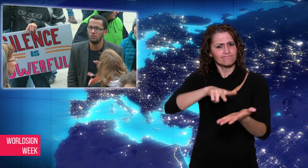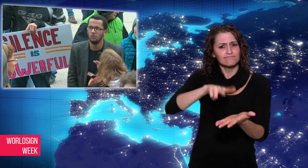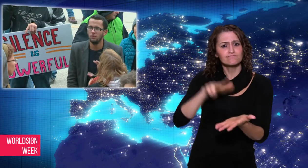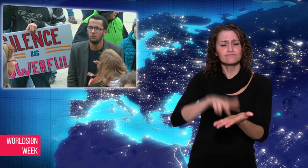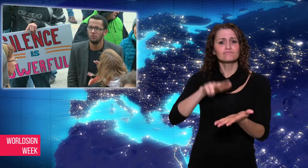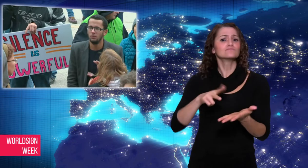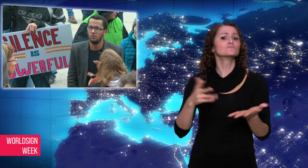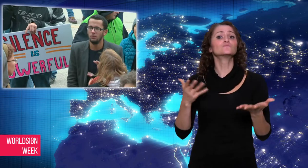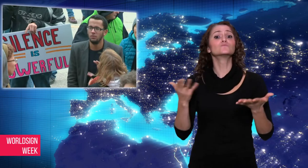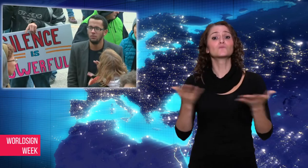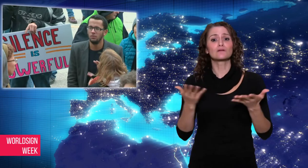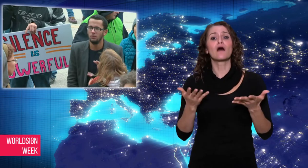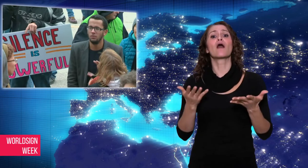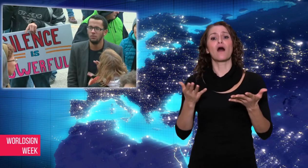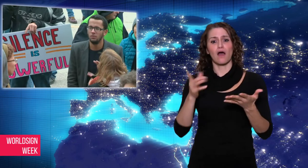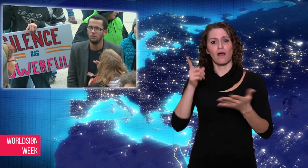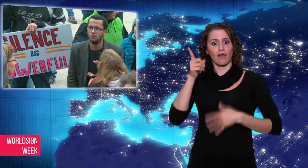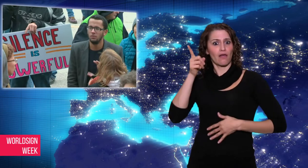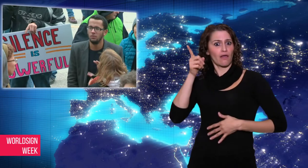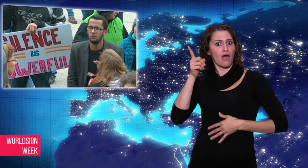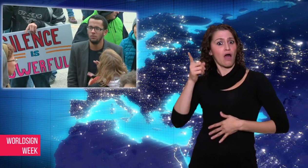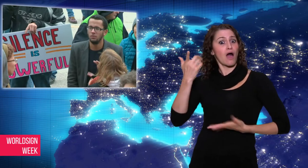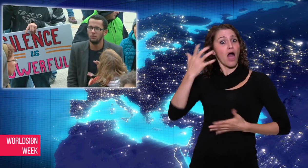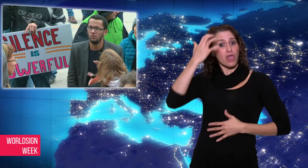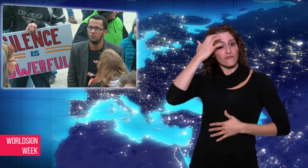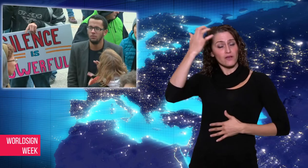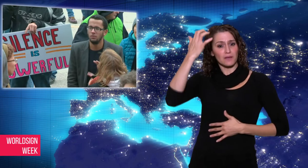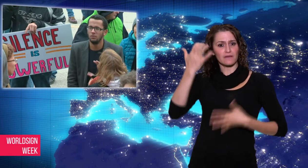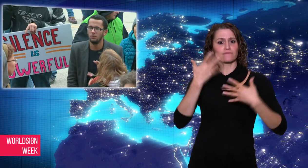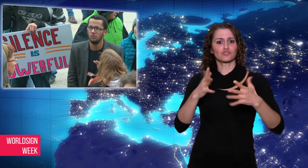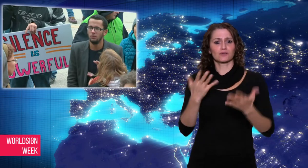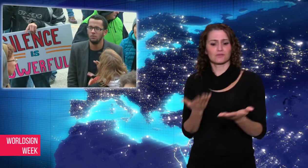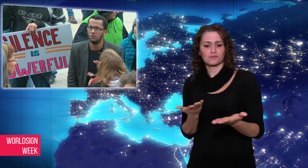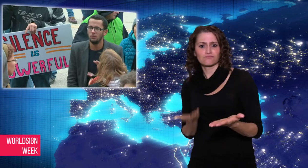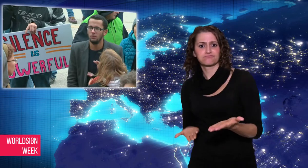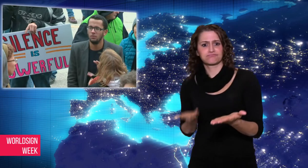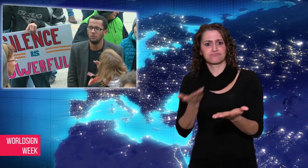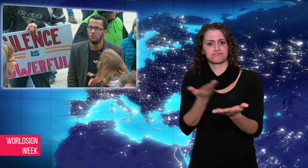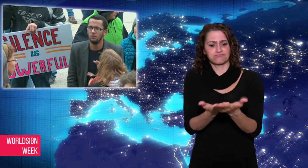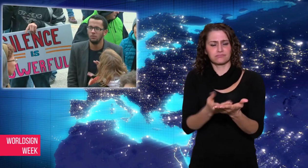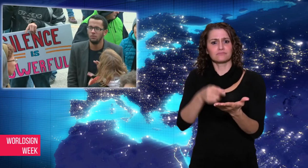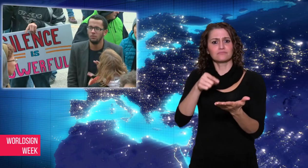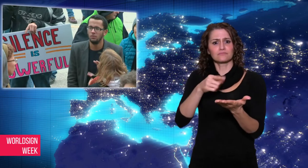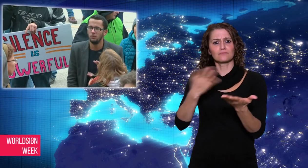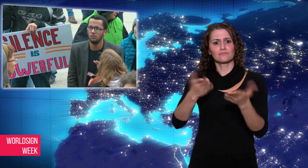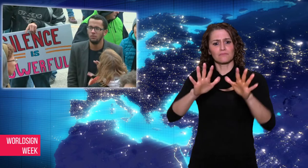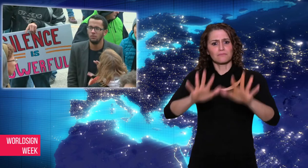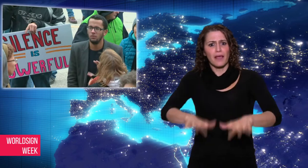legislation of Bill C-81,